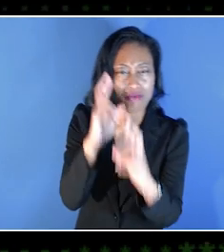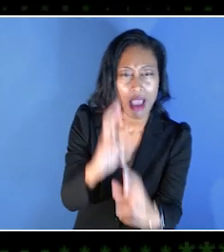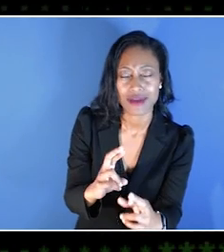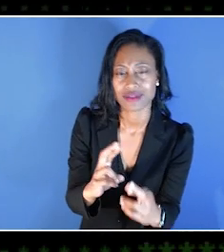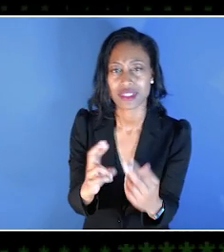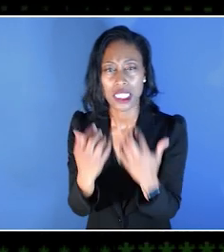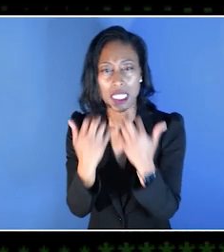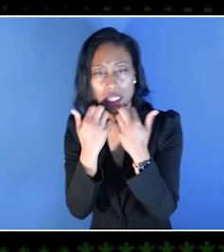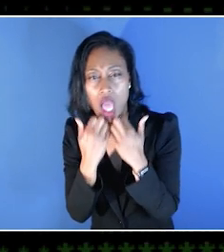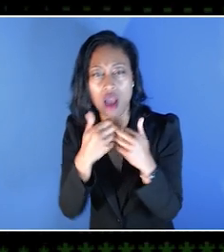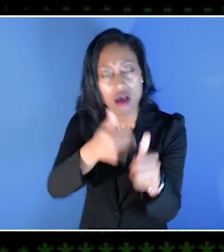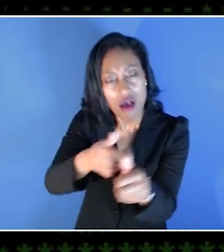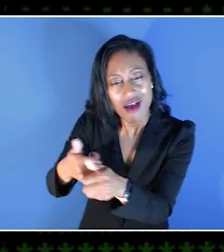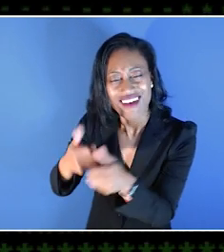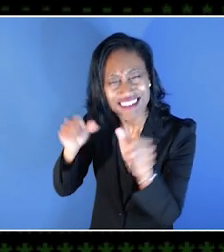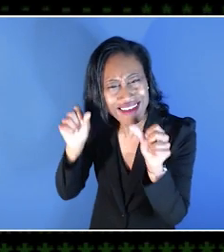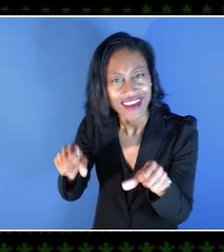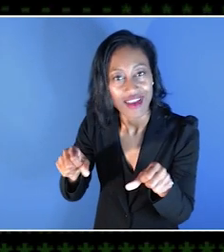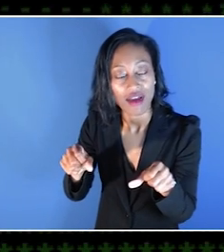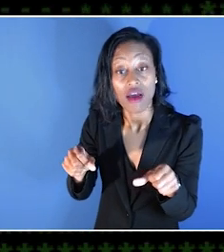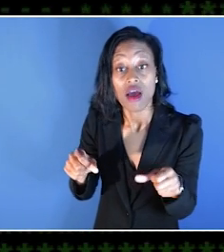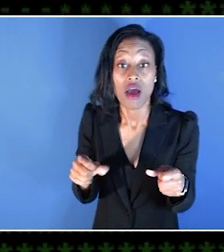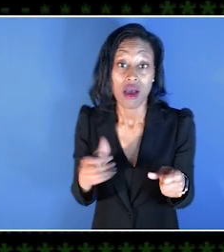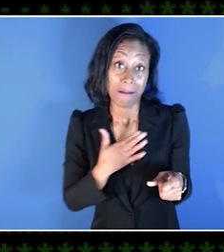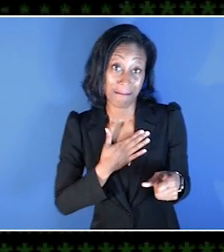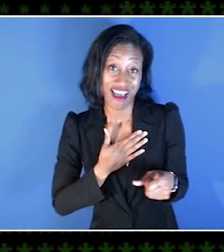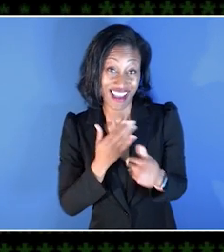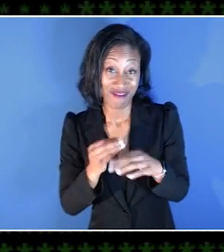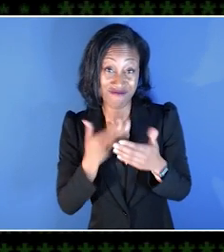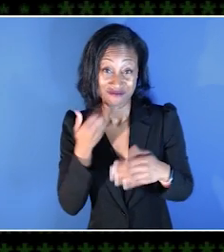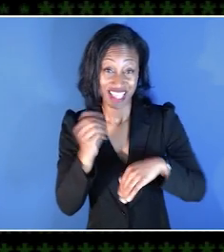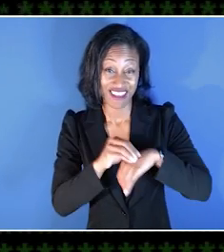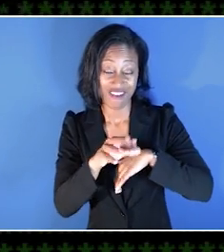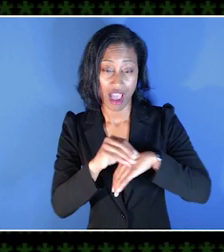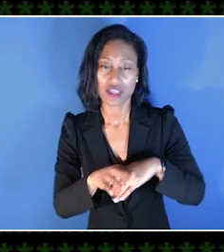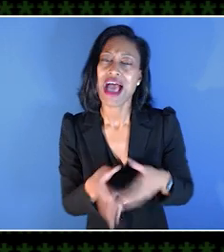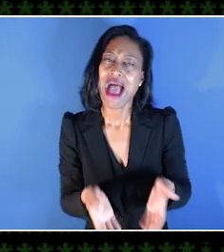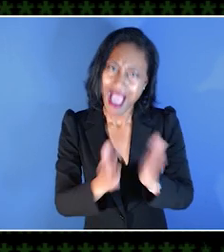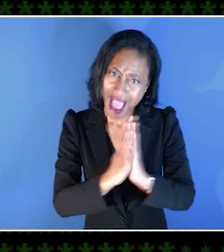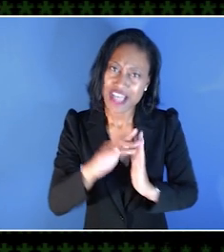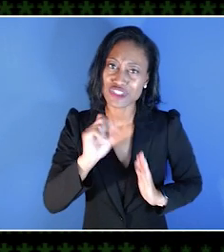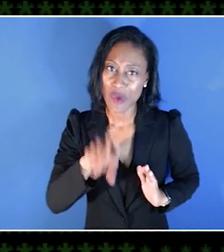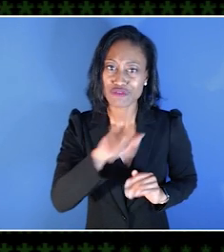My advice to developers would be, don't be afraid to ask questions of the community.